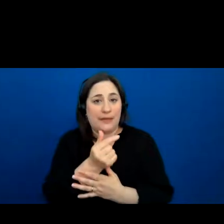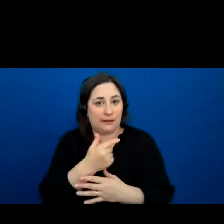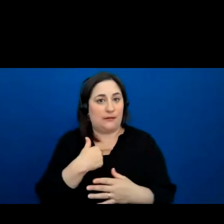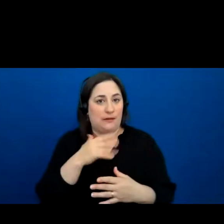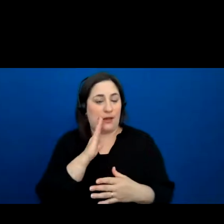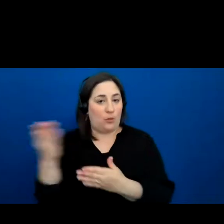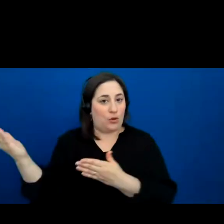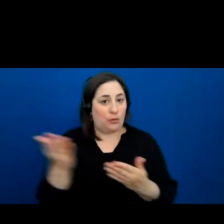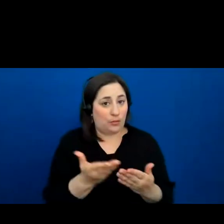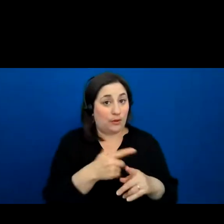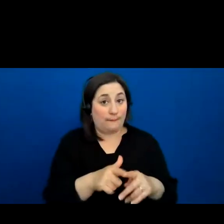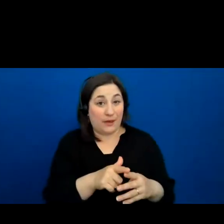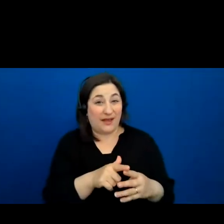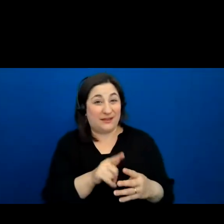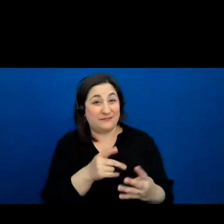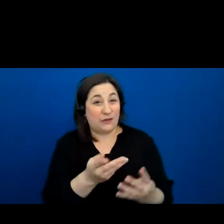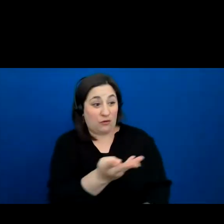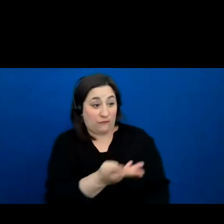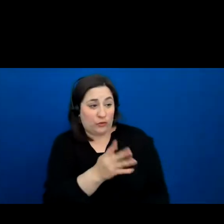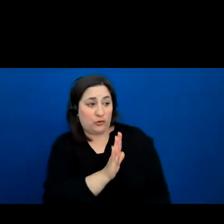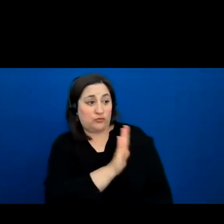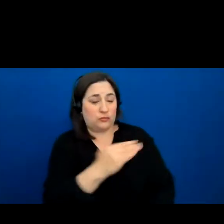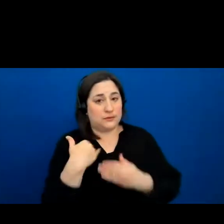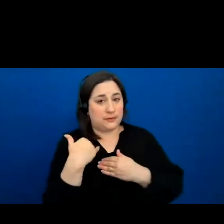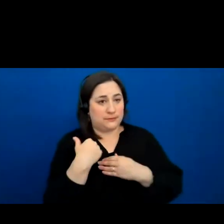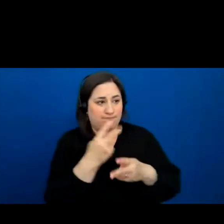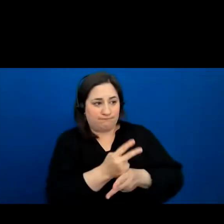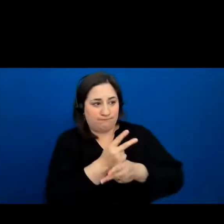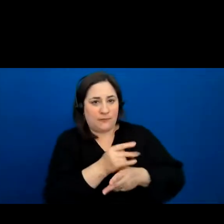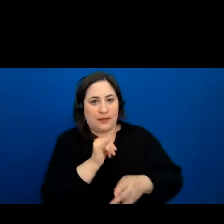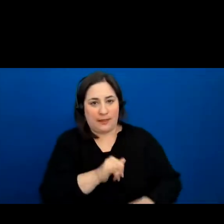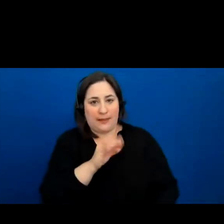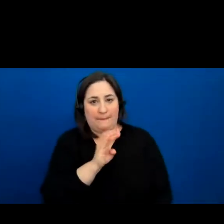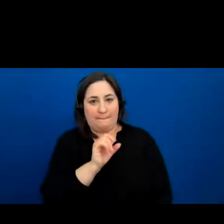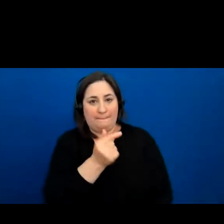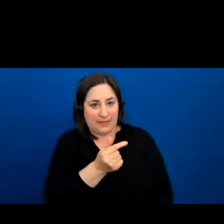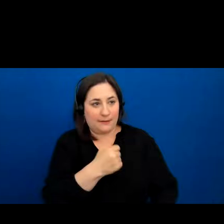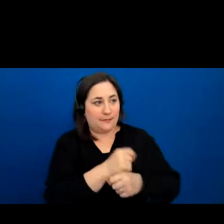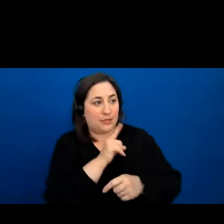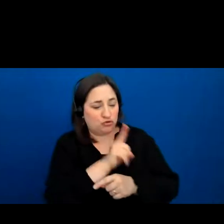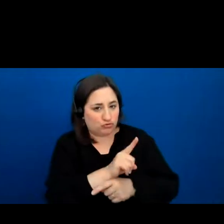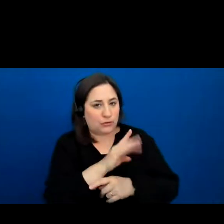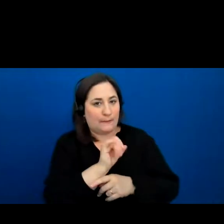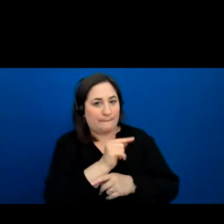is your responsibility to take care of this being and to make sure it succeeds. And the Creator put